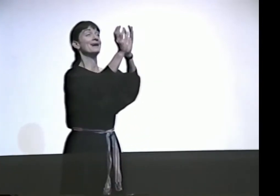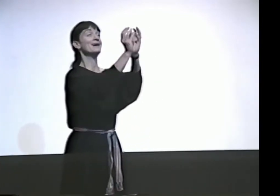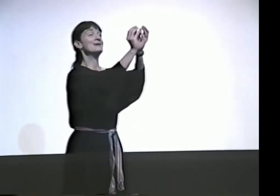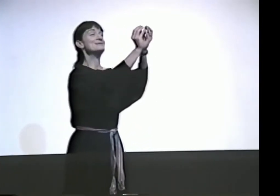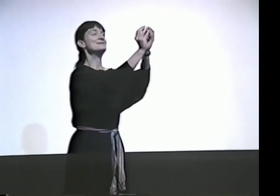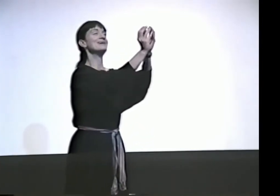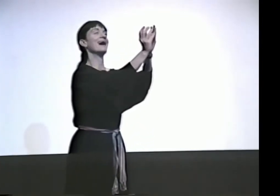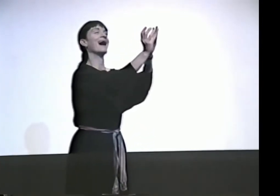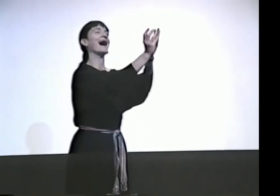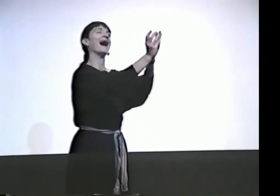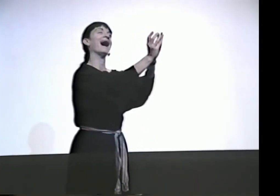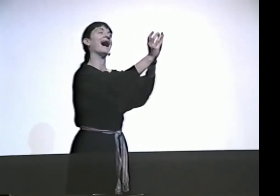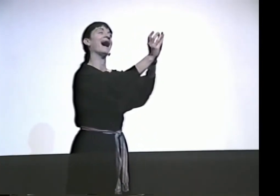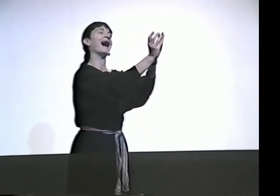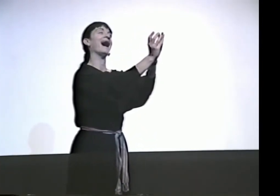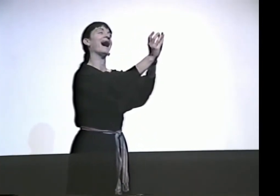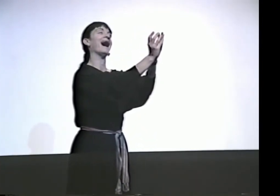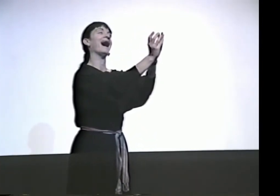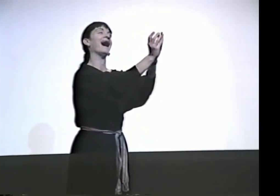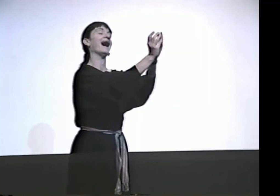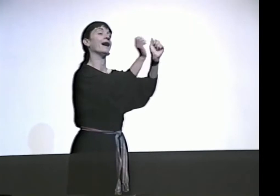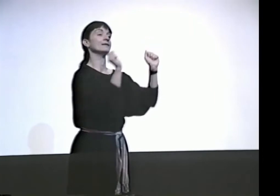BUT FLOWERS BLOSSOM ON THE HILL.